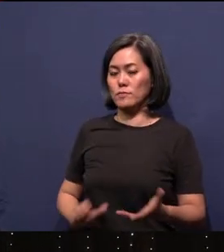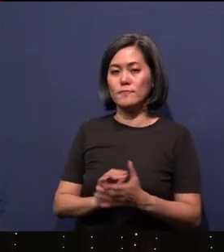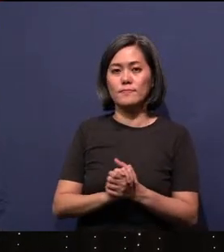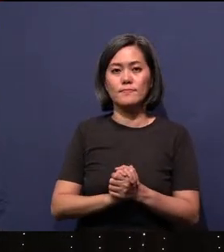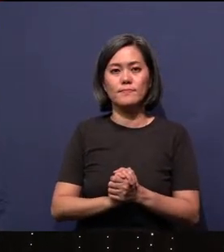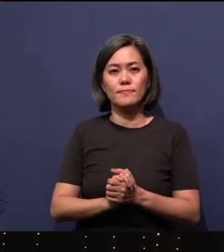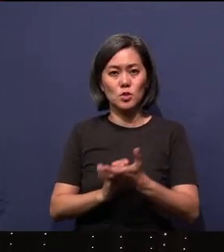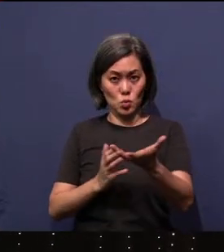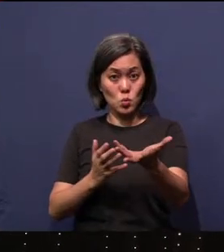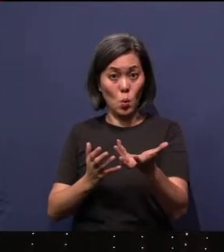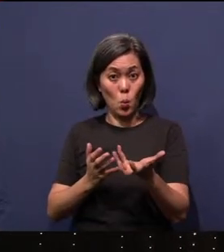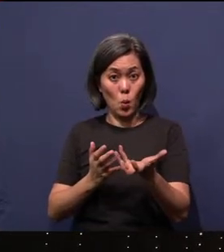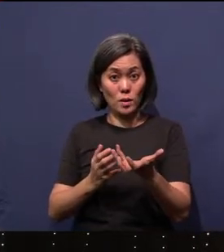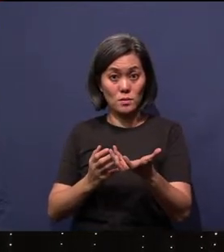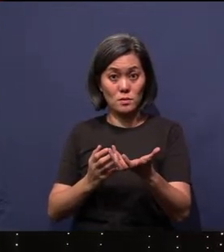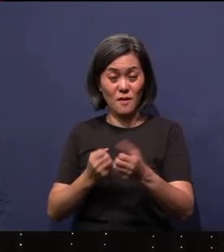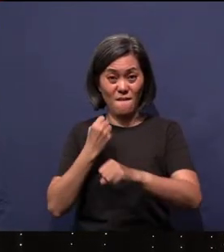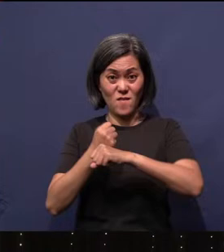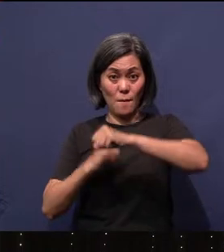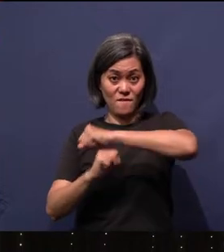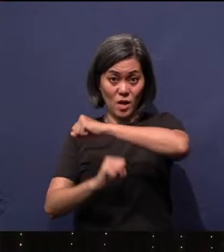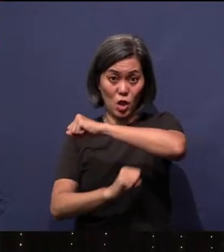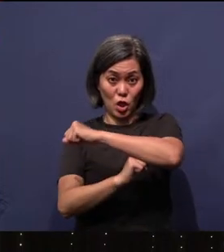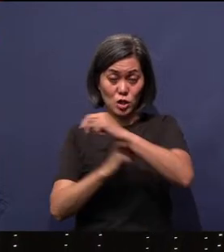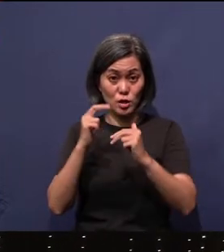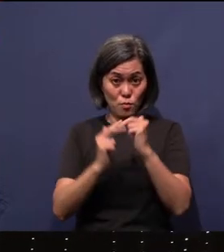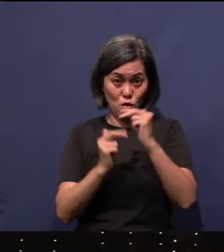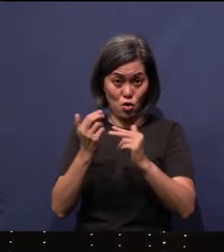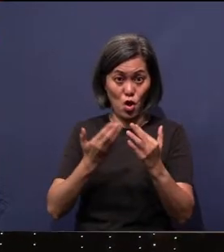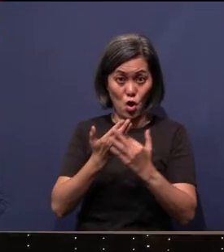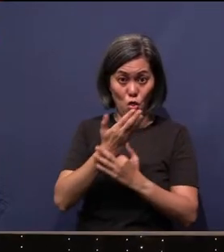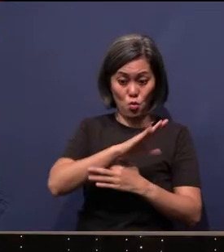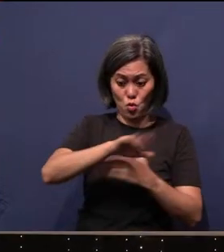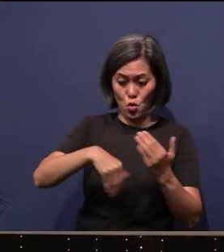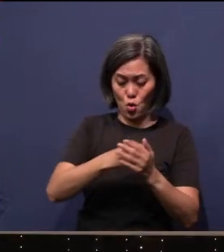So you want to build your firm foundation throughout this Genesis series, build the